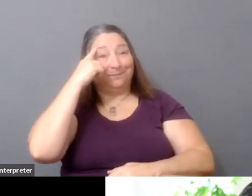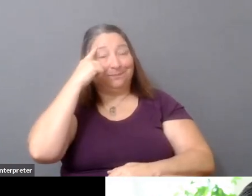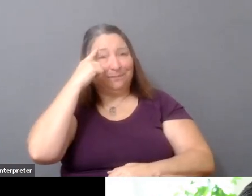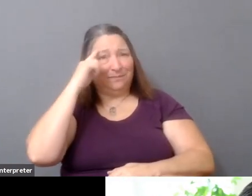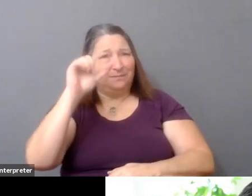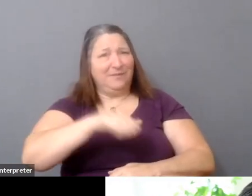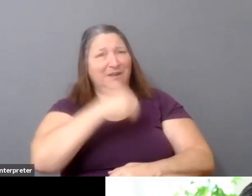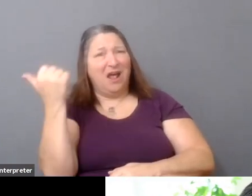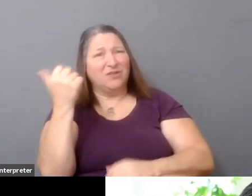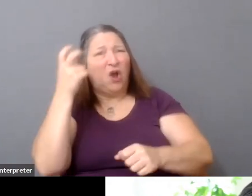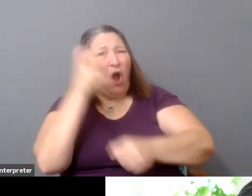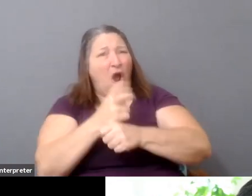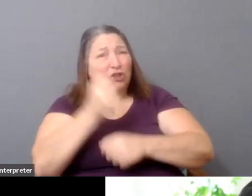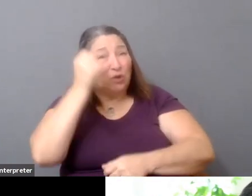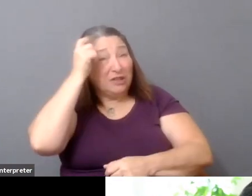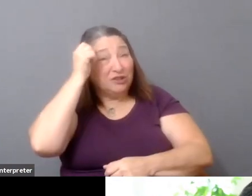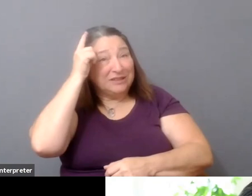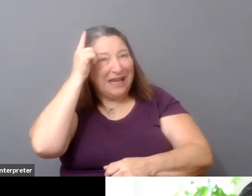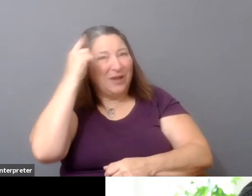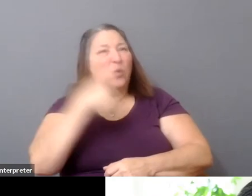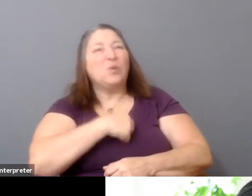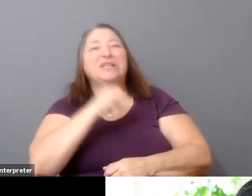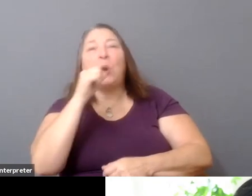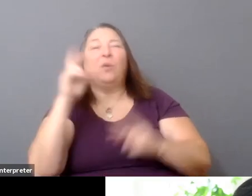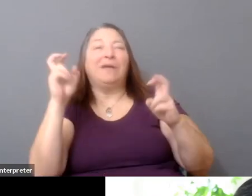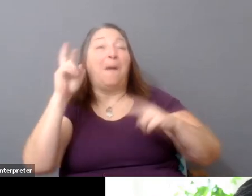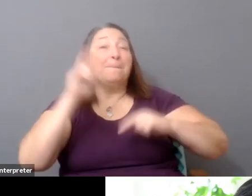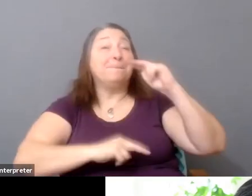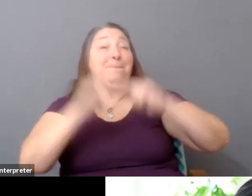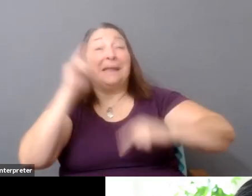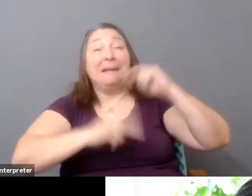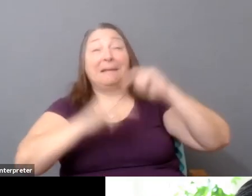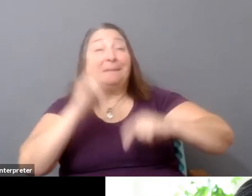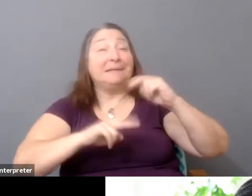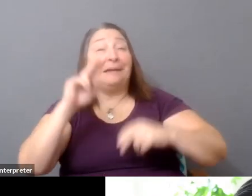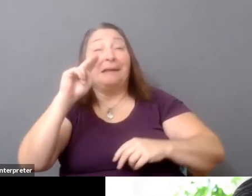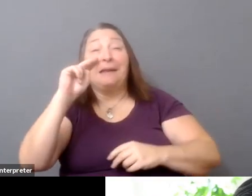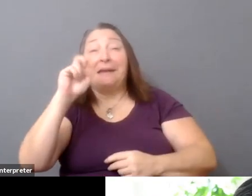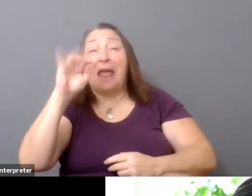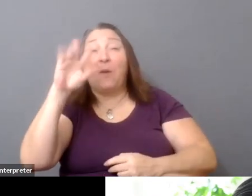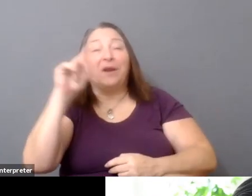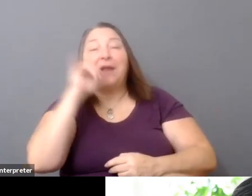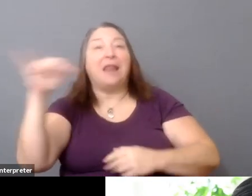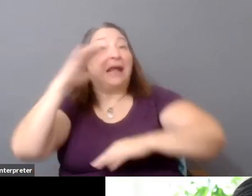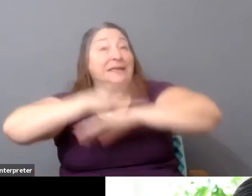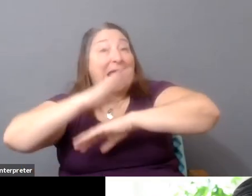is that you don't really build networks, right? It's not like a table where if you go to the store and you get all the things that you need,